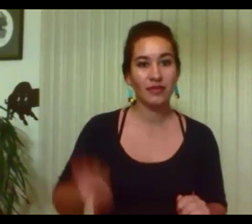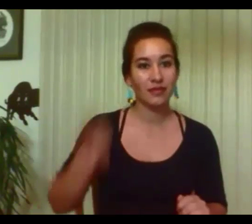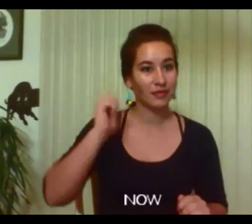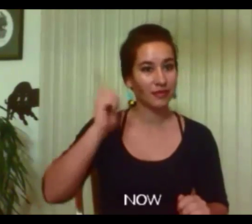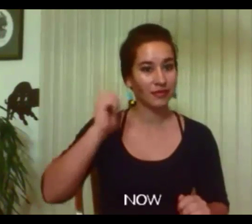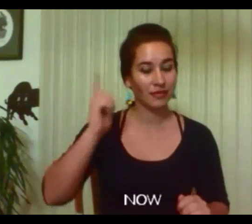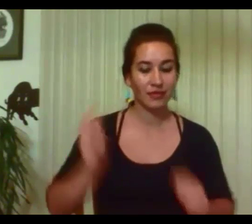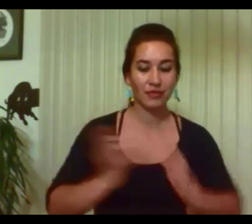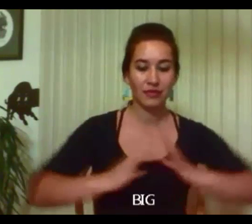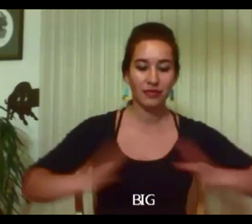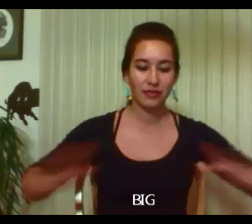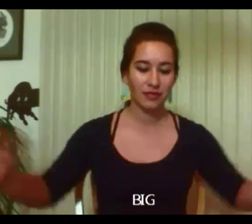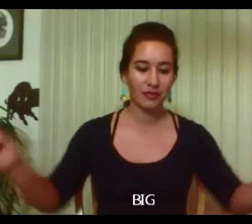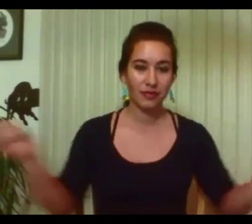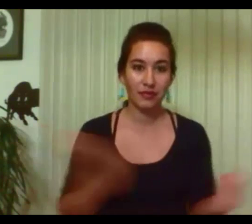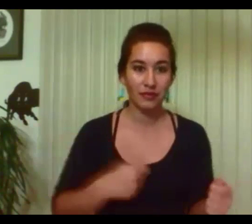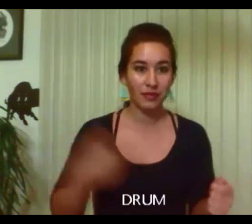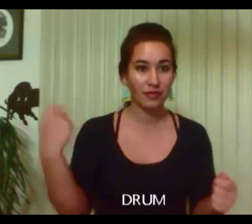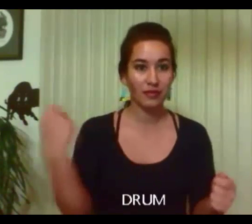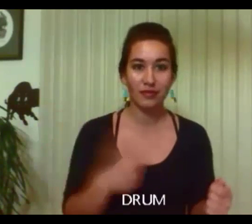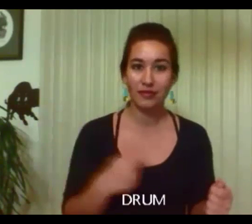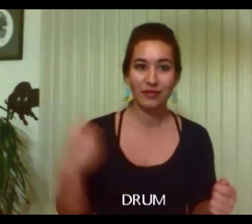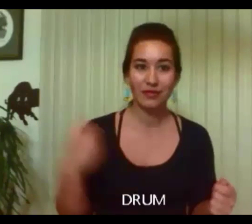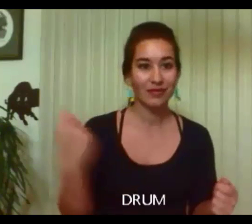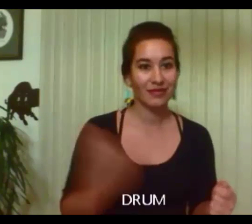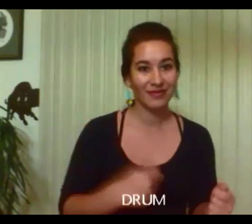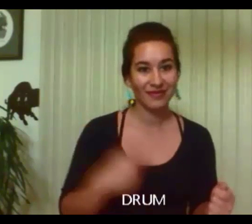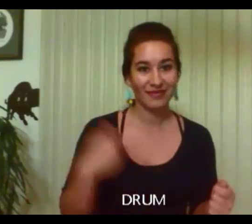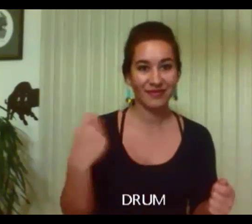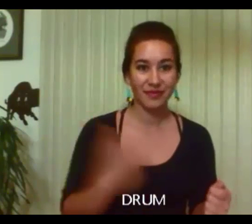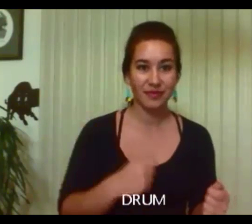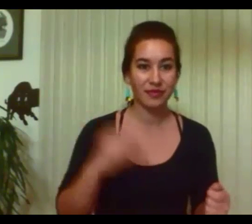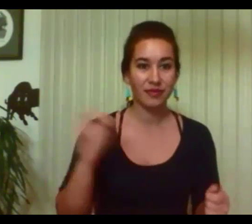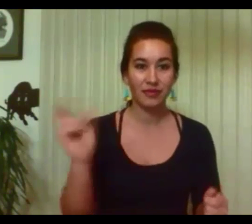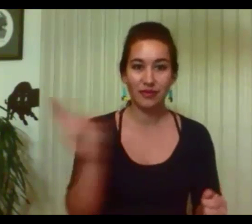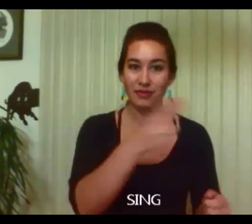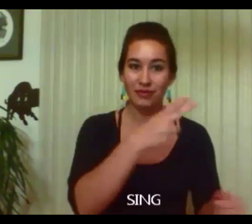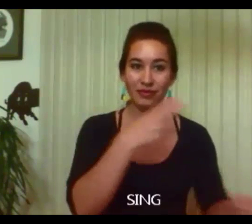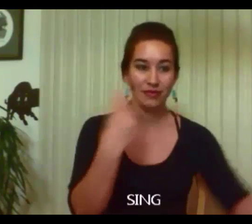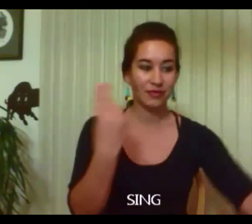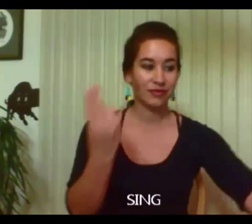And now the massive powwow drums beat a thunderous roll